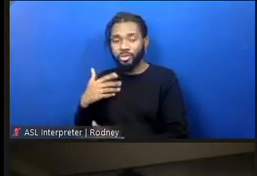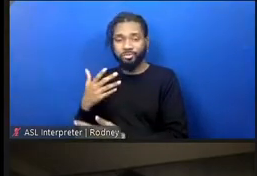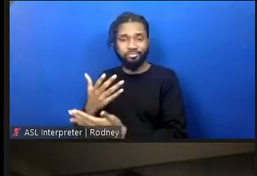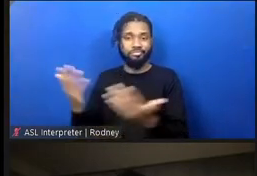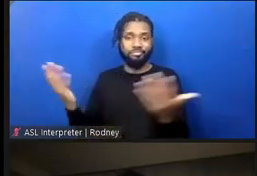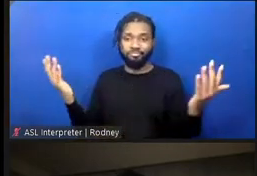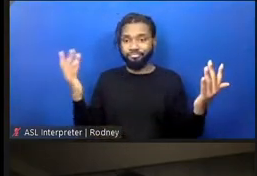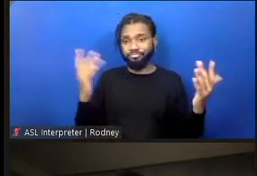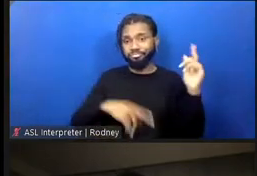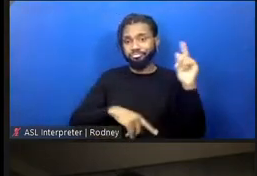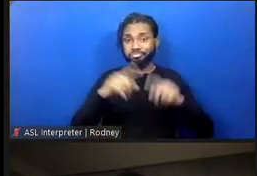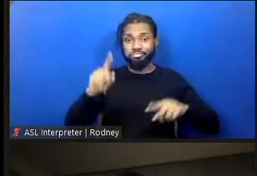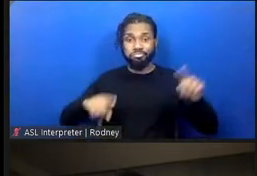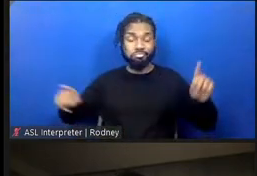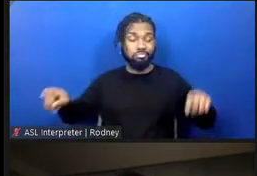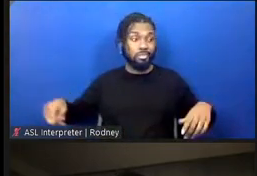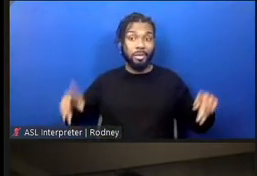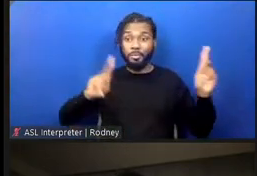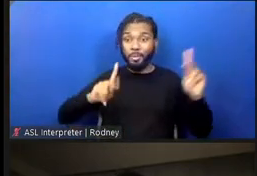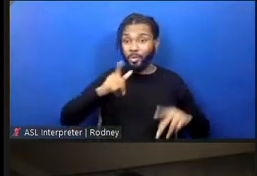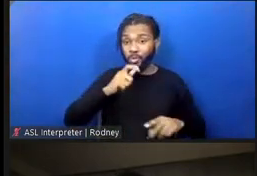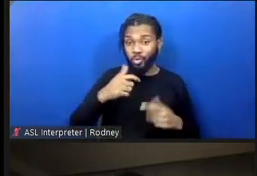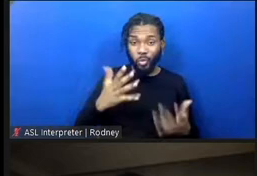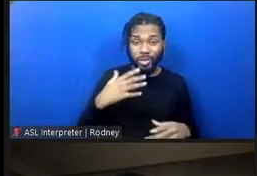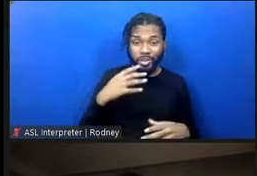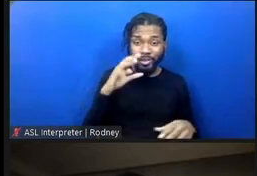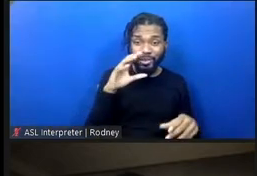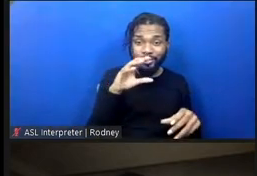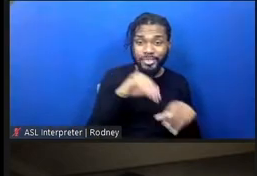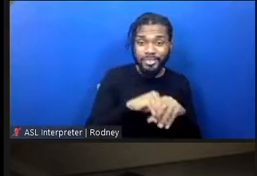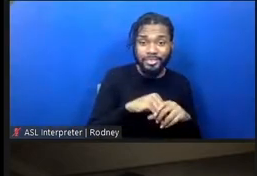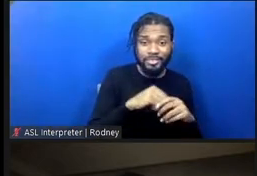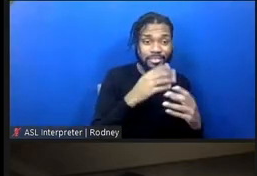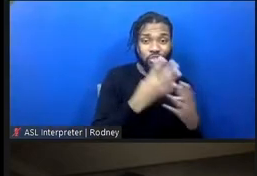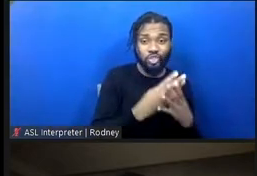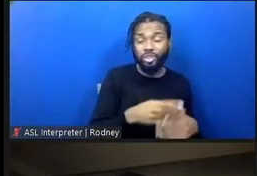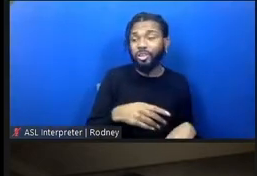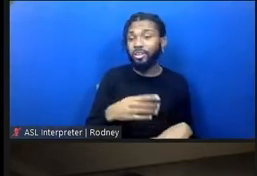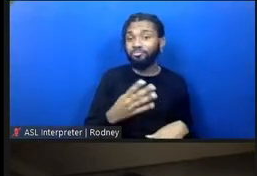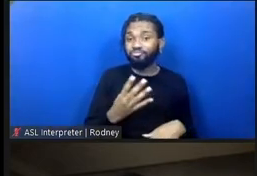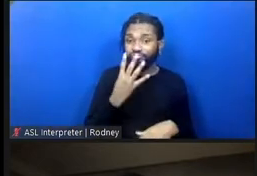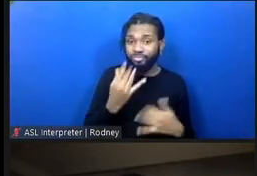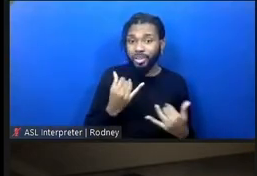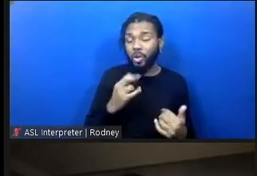actually been incarcerated, or are incarcerated currently, and different